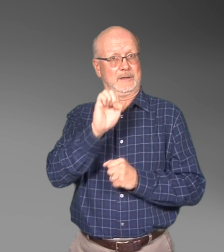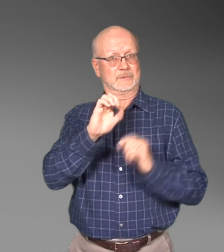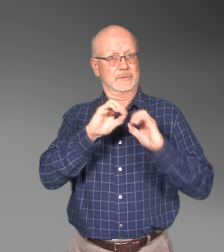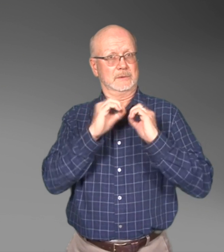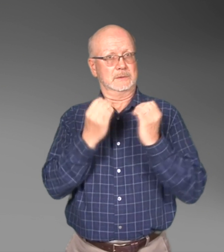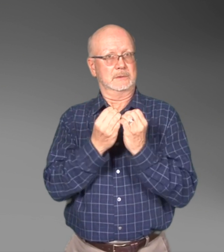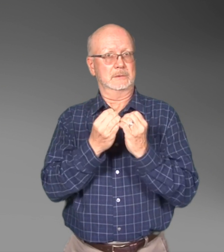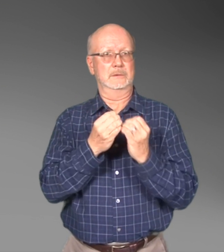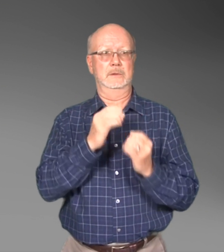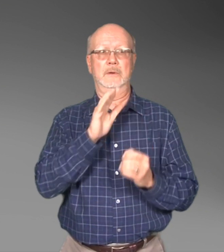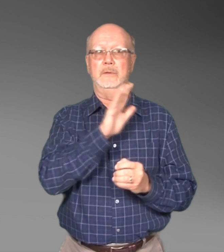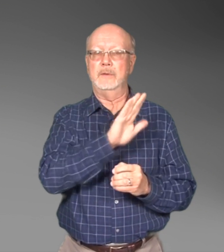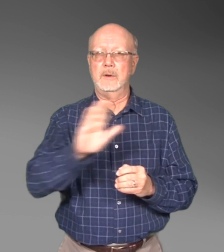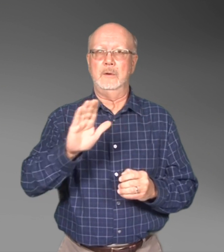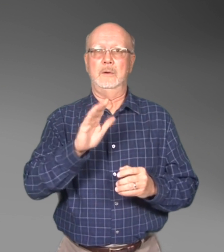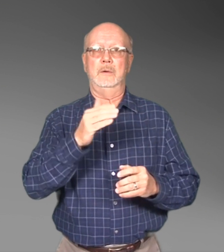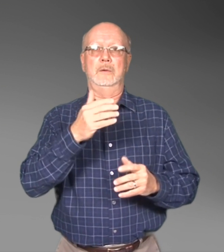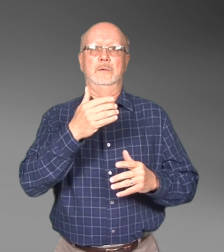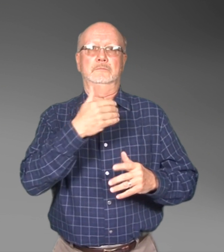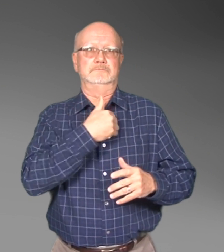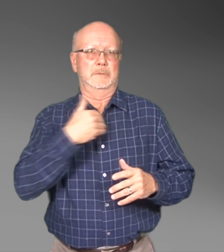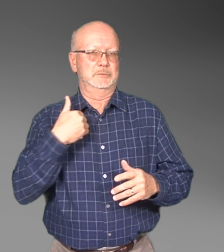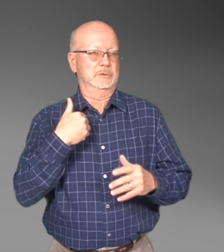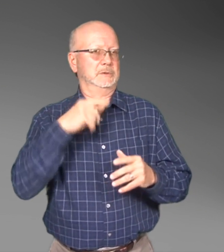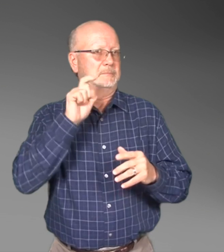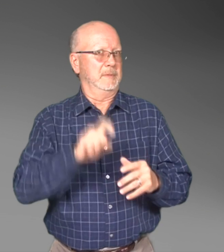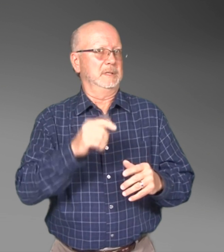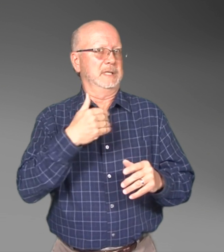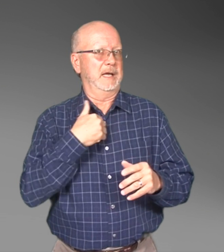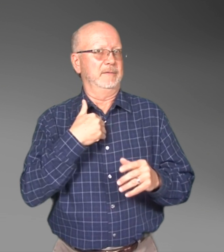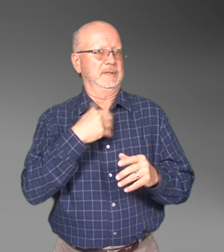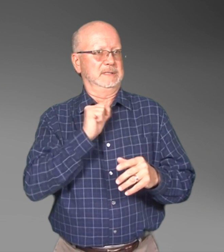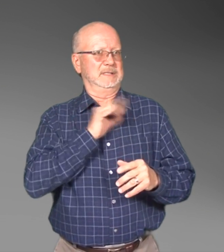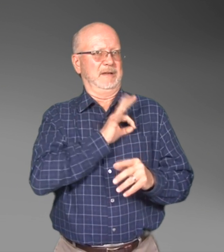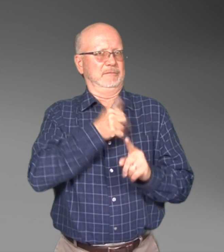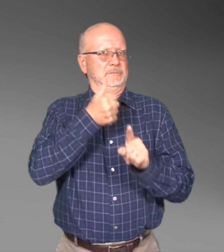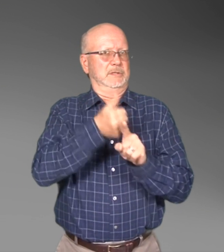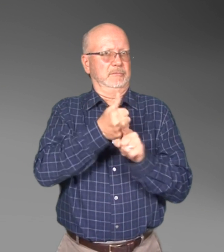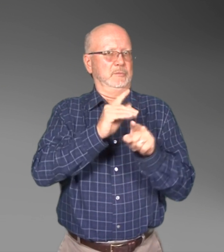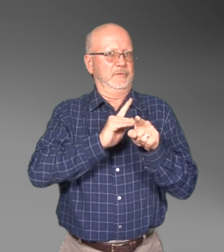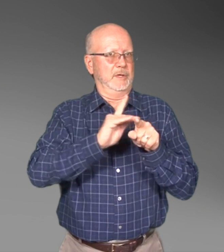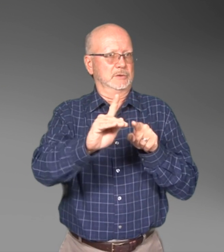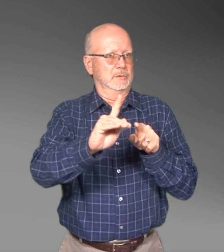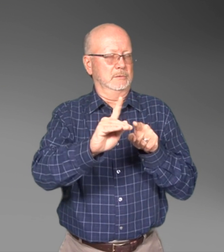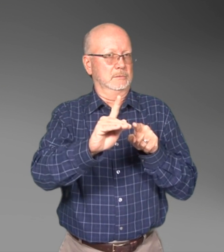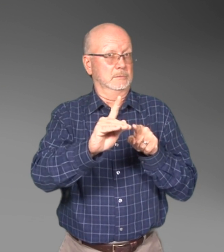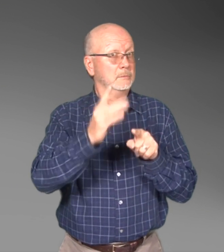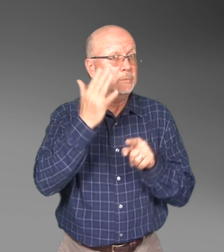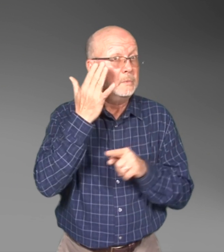ACE members are required to have professional staff.